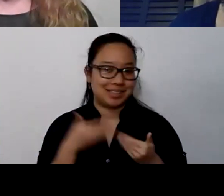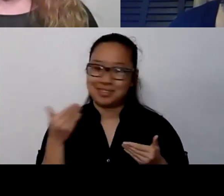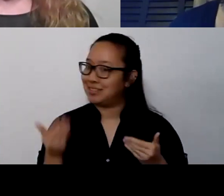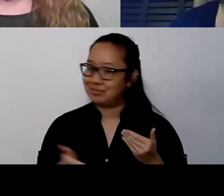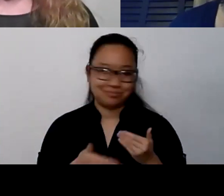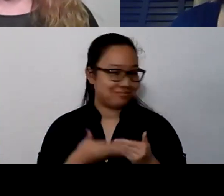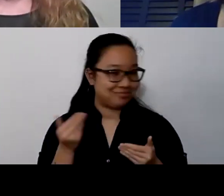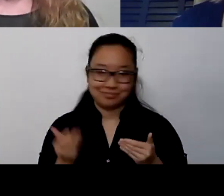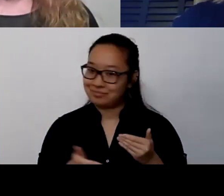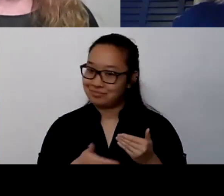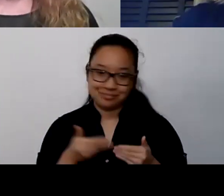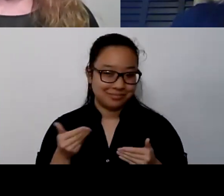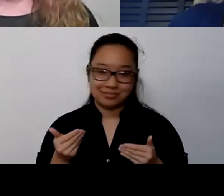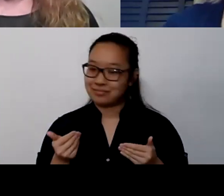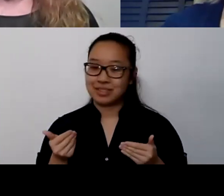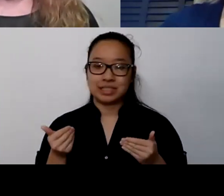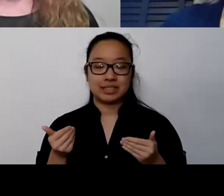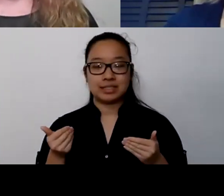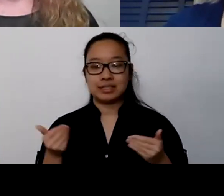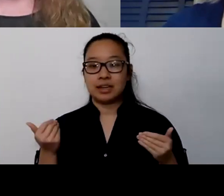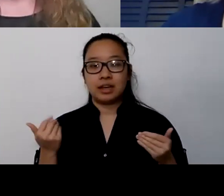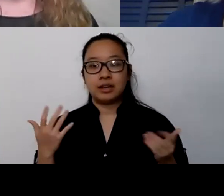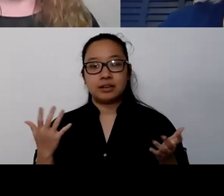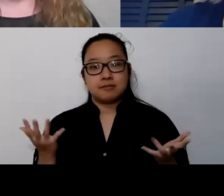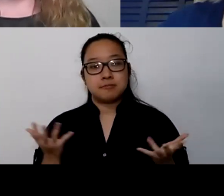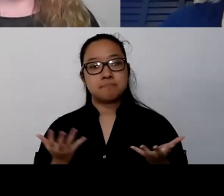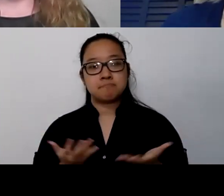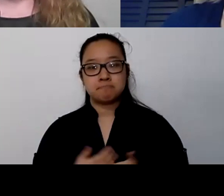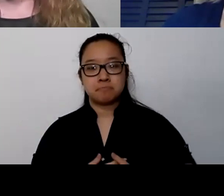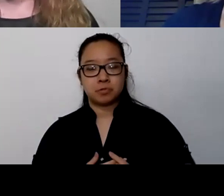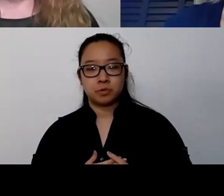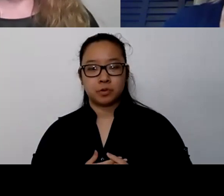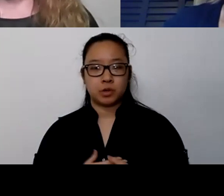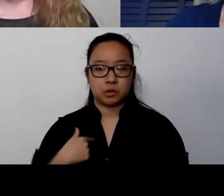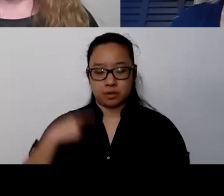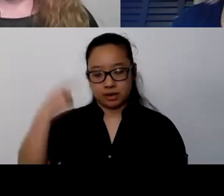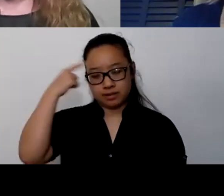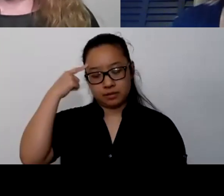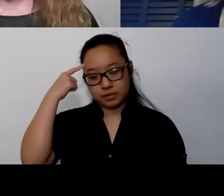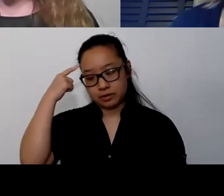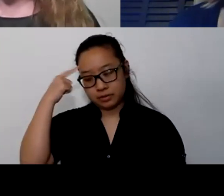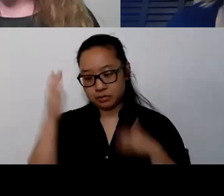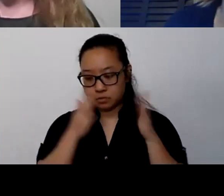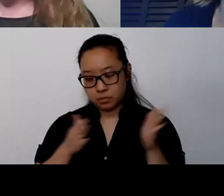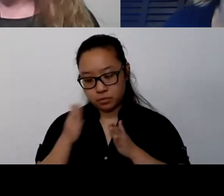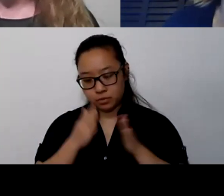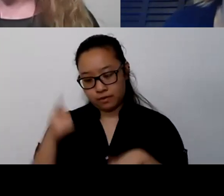So just that when I think about preparing for change, just the discussion.